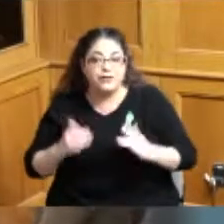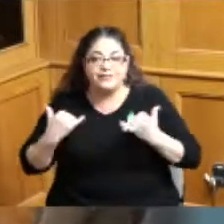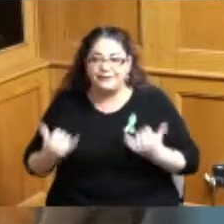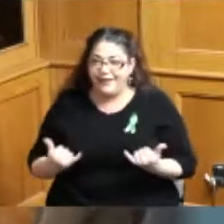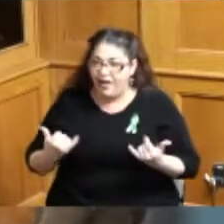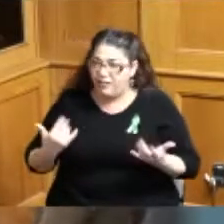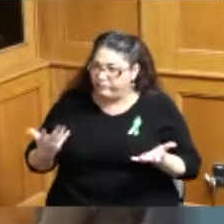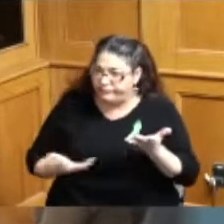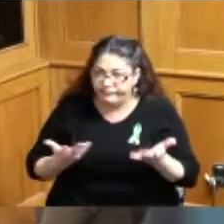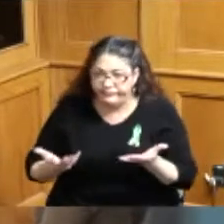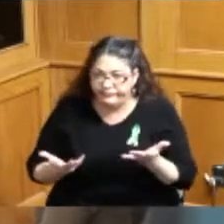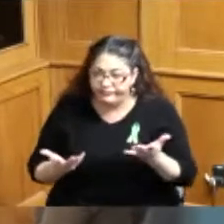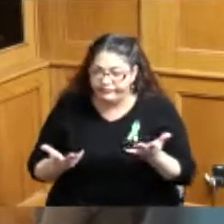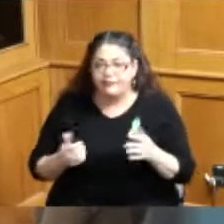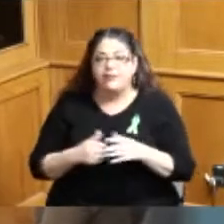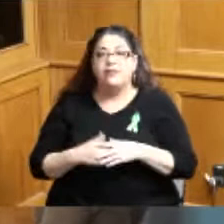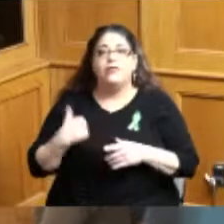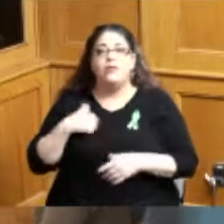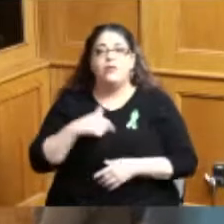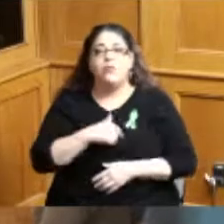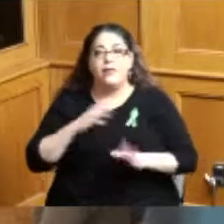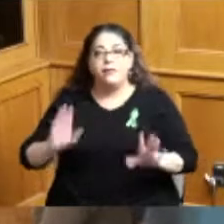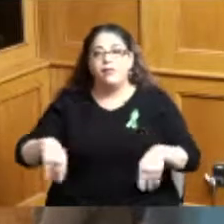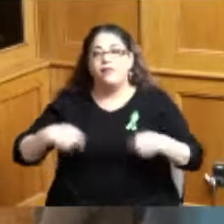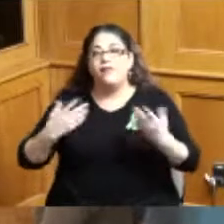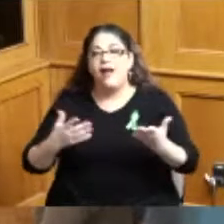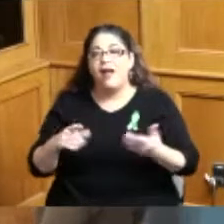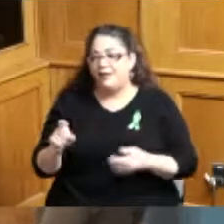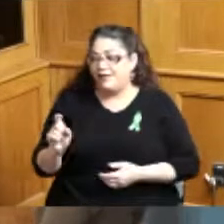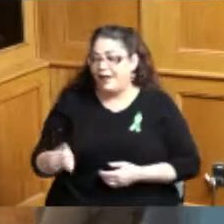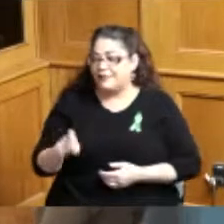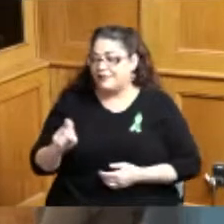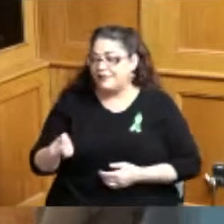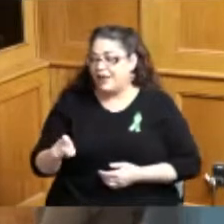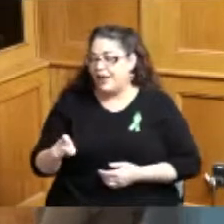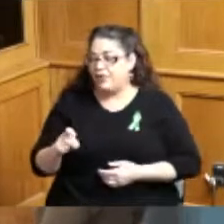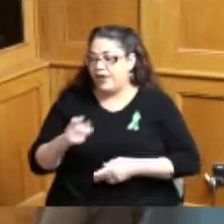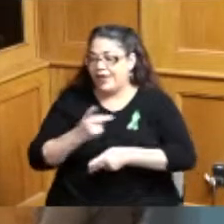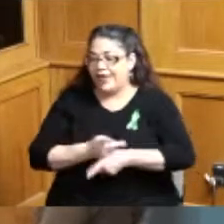being essential workers because we provide the necessary care needed for parents to go to work